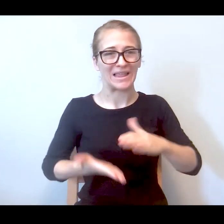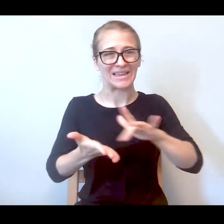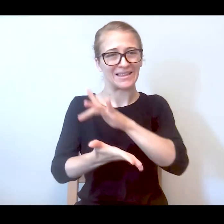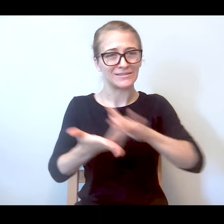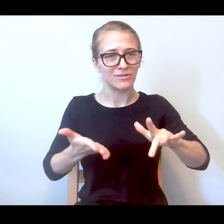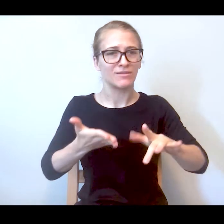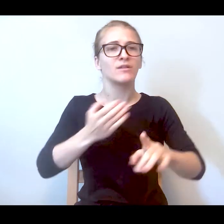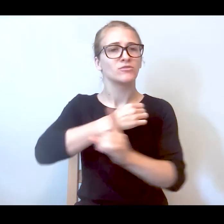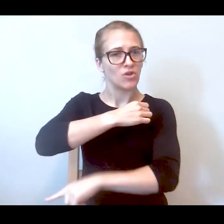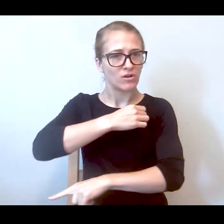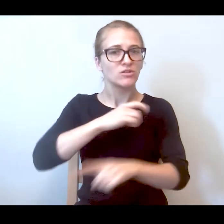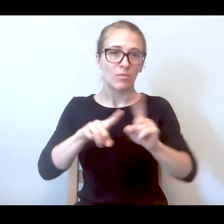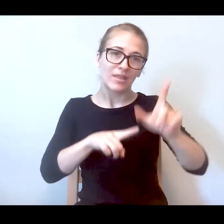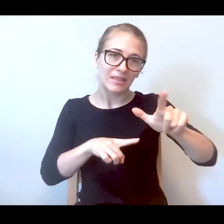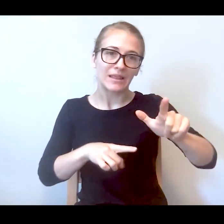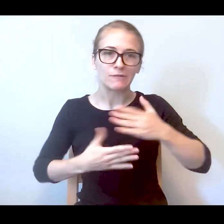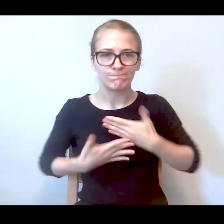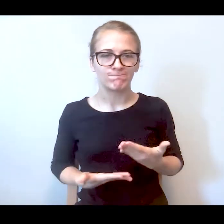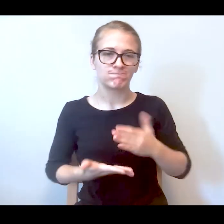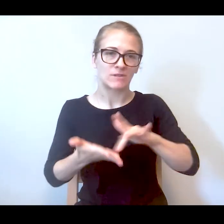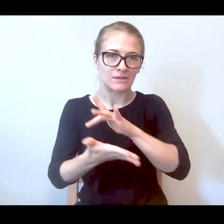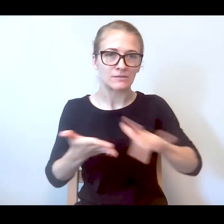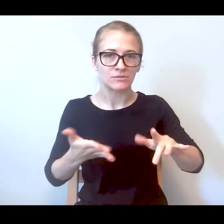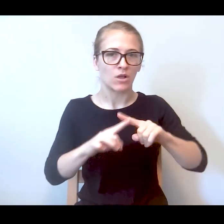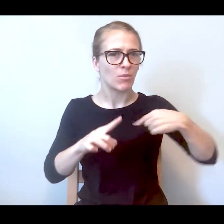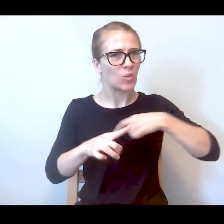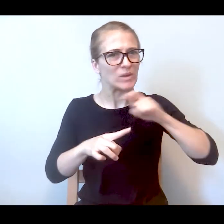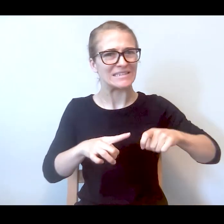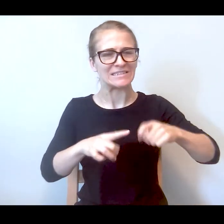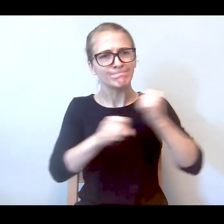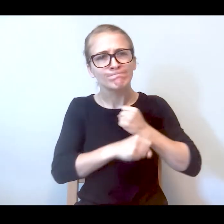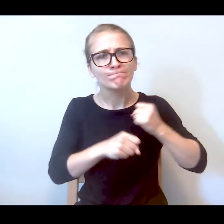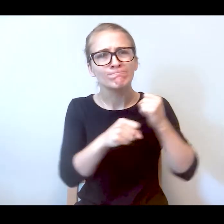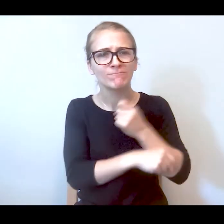they did. But we had to fight for that. But that's ridiculous that I was criminalized for calling for